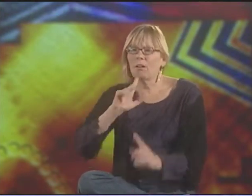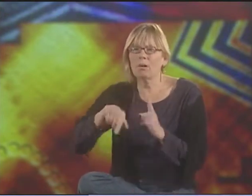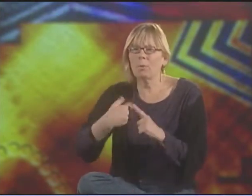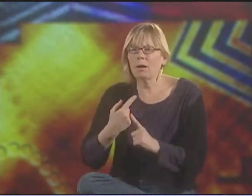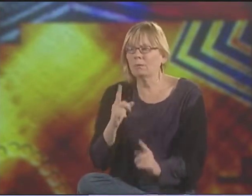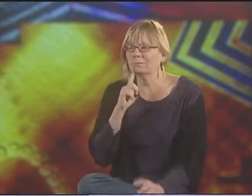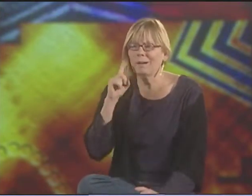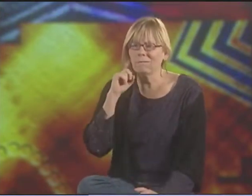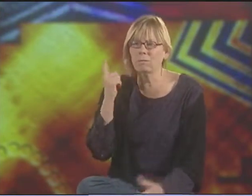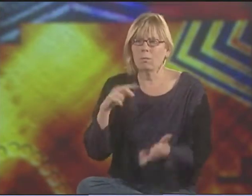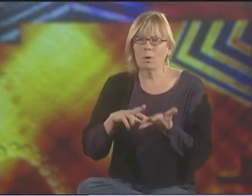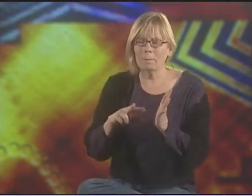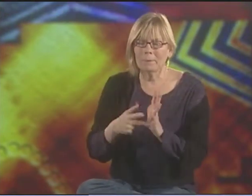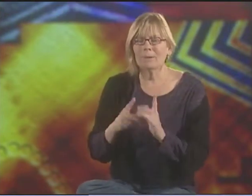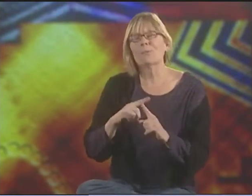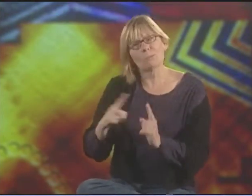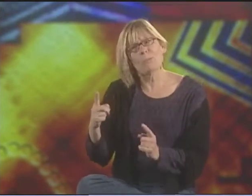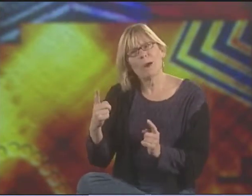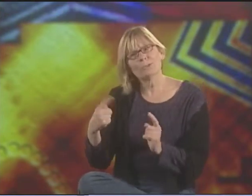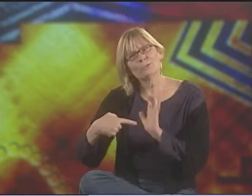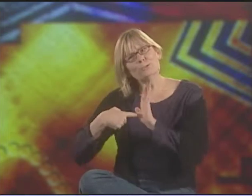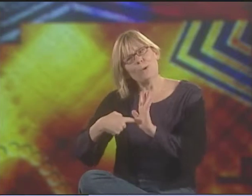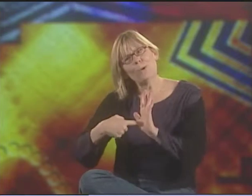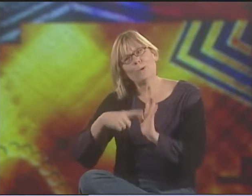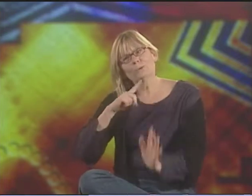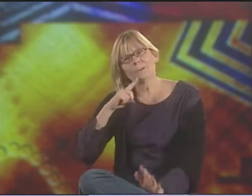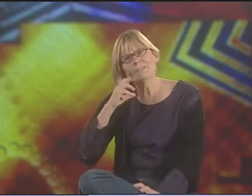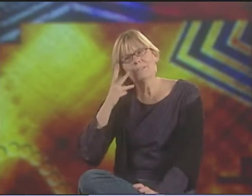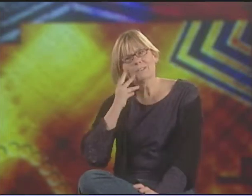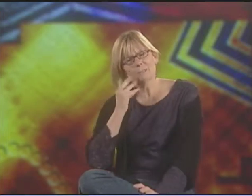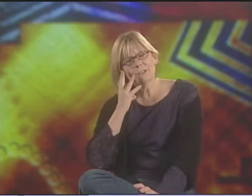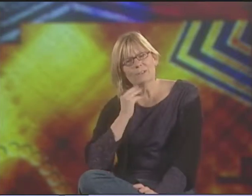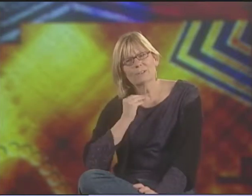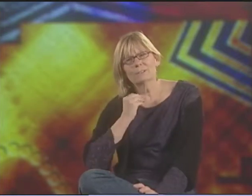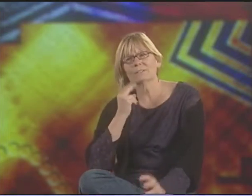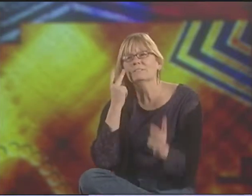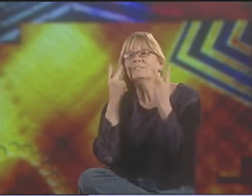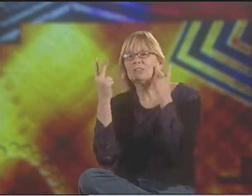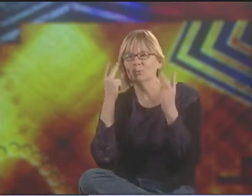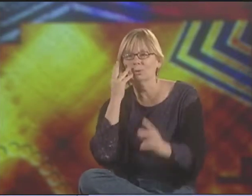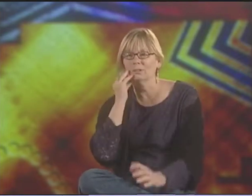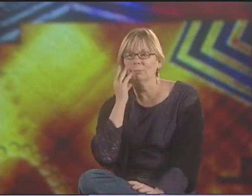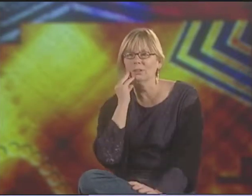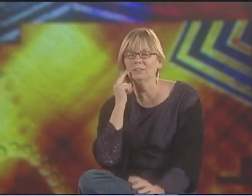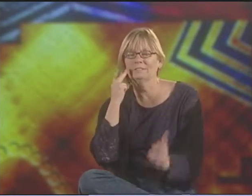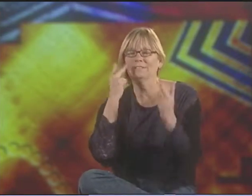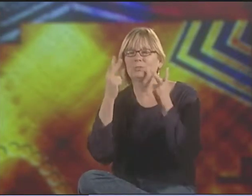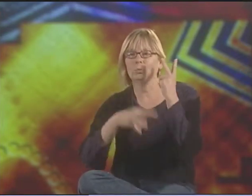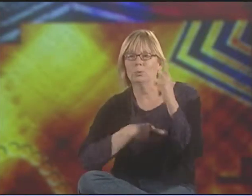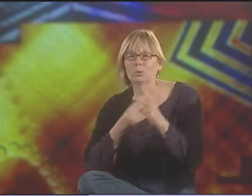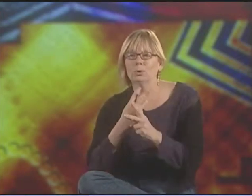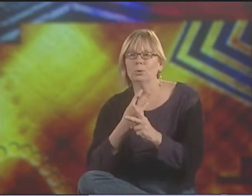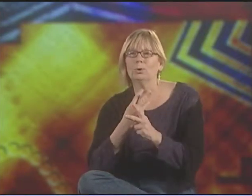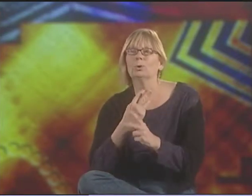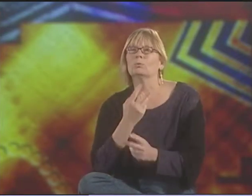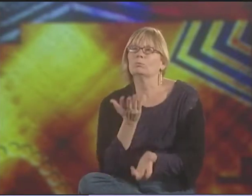AND THAT DOESN'T DIRECTLY CALL OUT ANYTHING ABOUT THE DEAF EXPERIENCE. BUT IT'S SHOWING THE LOVE OF VISUAL STIMULATION,